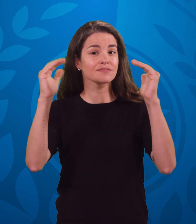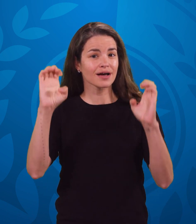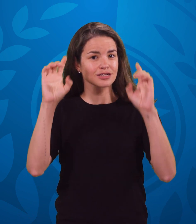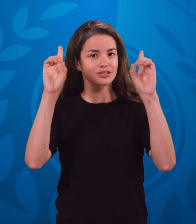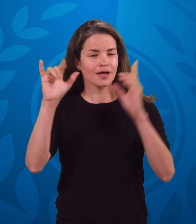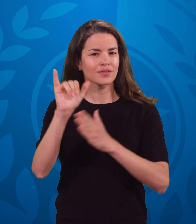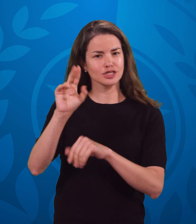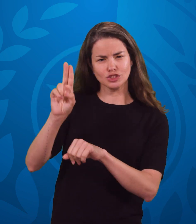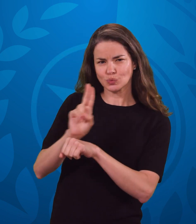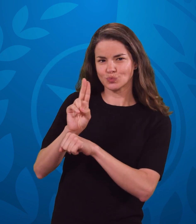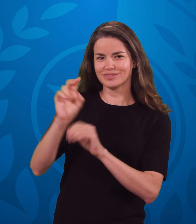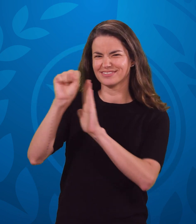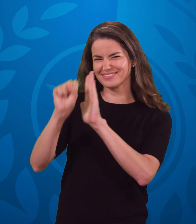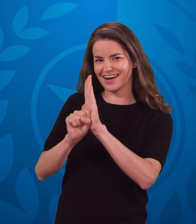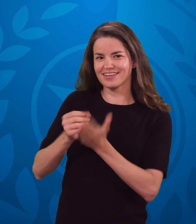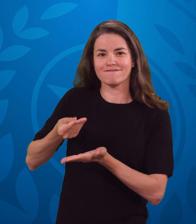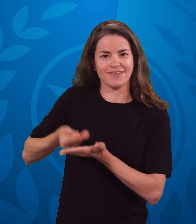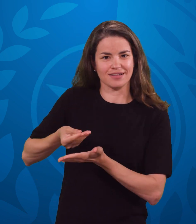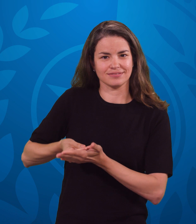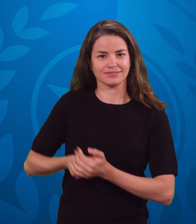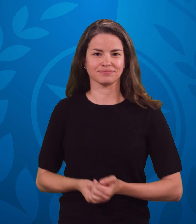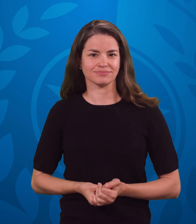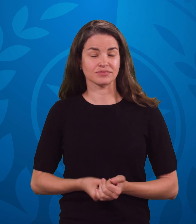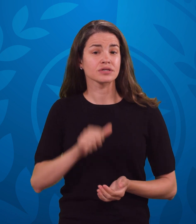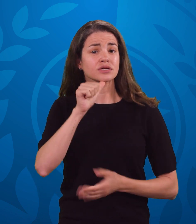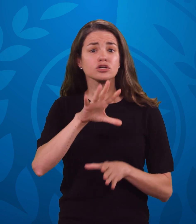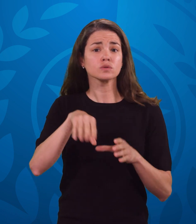at any institution of higher education that uses public funds.